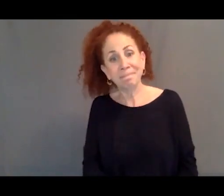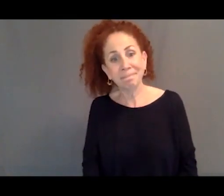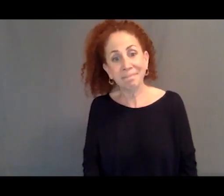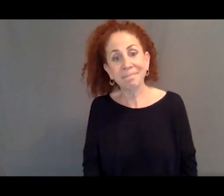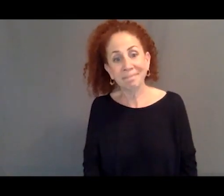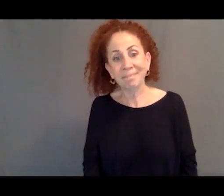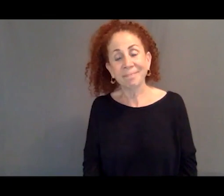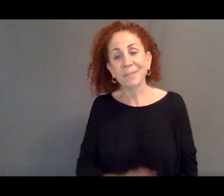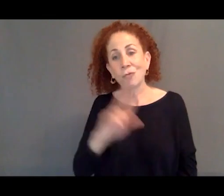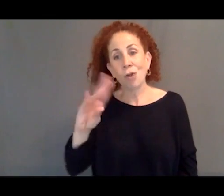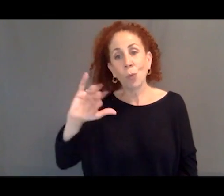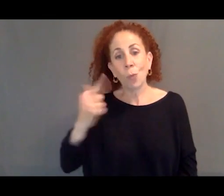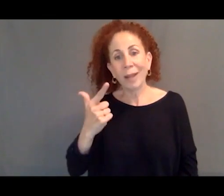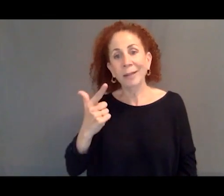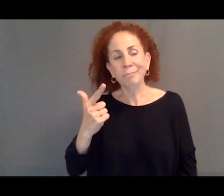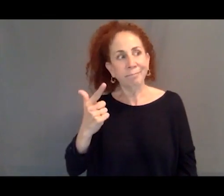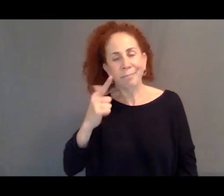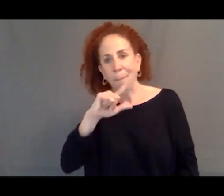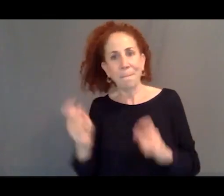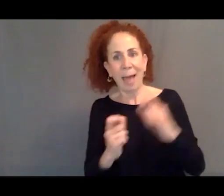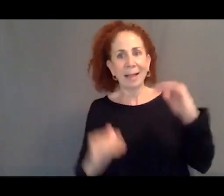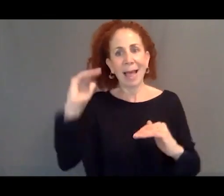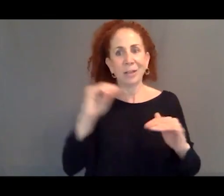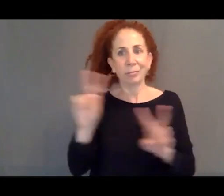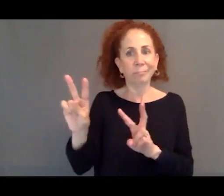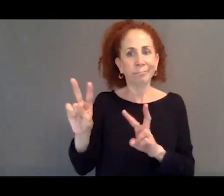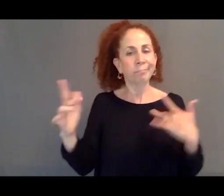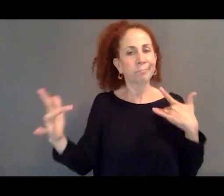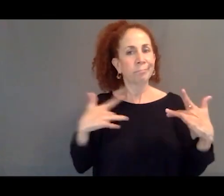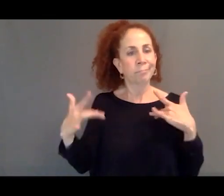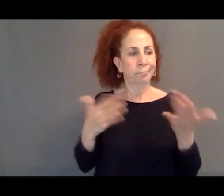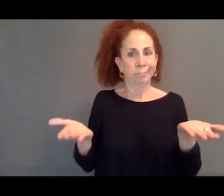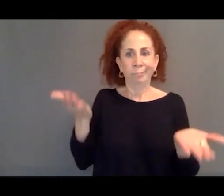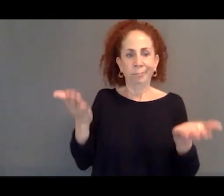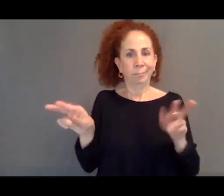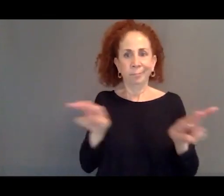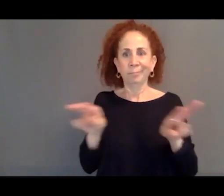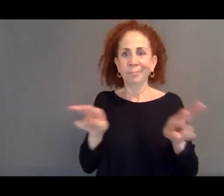this right-wing backlash? So do those things go hand-in-hand?